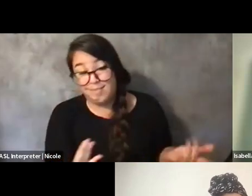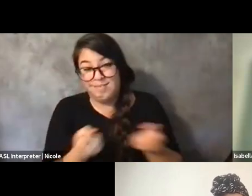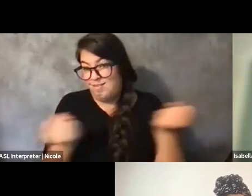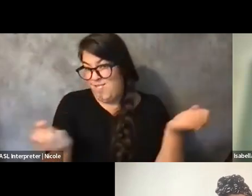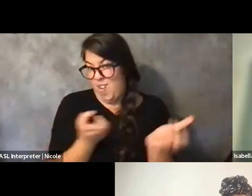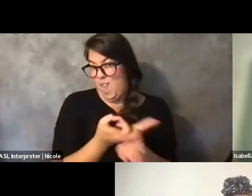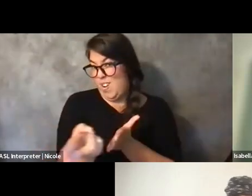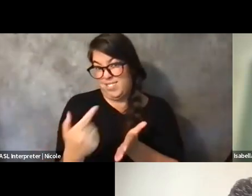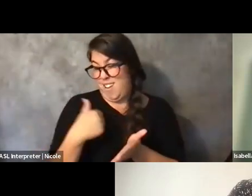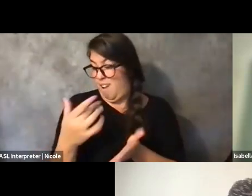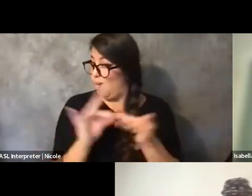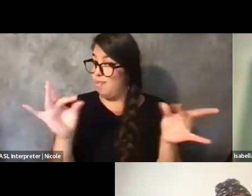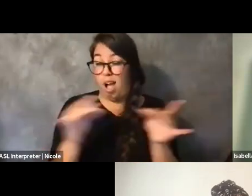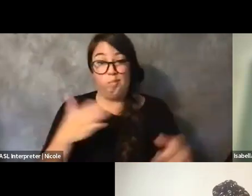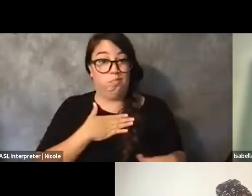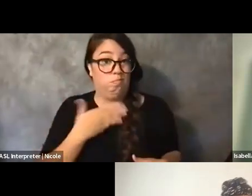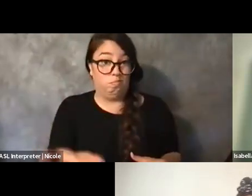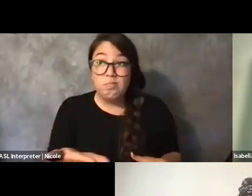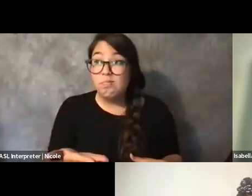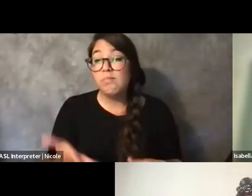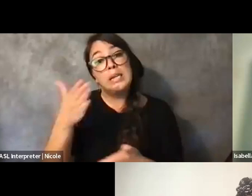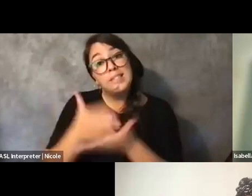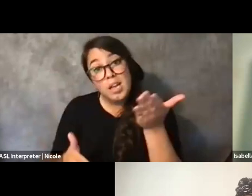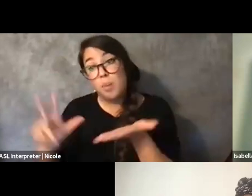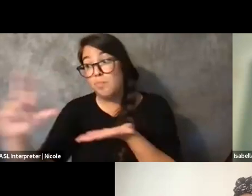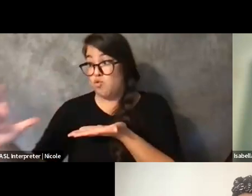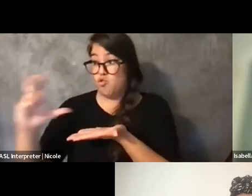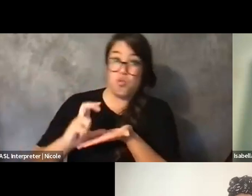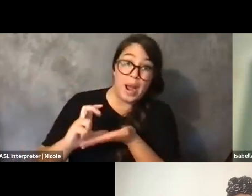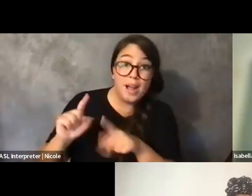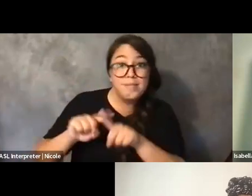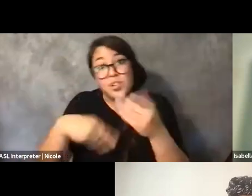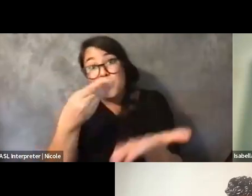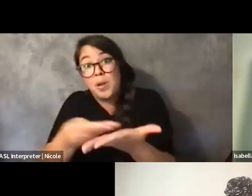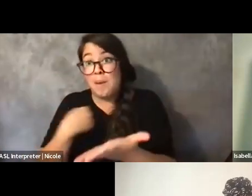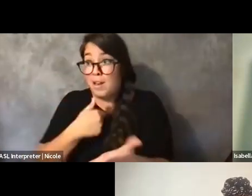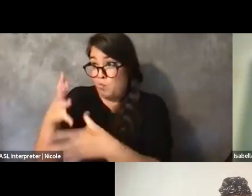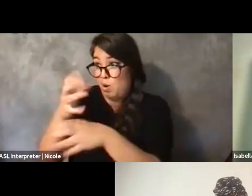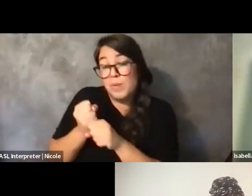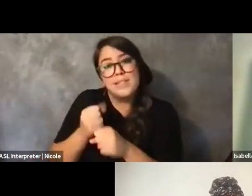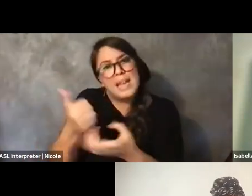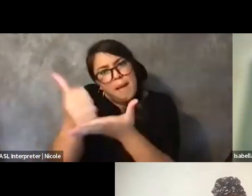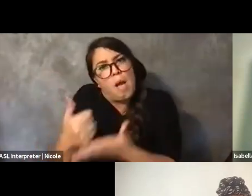that we get that, like, yeah, they can, like, buy out my teaching time and they can, you know, help me provide resources for the community.